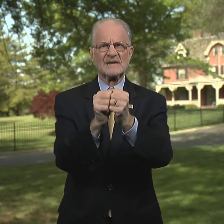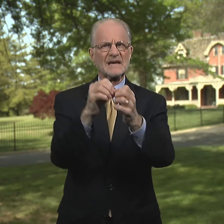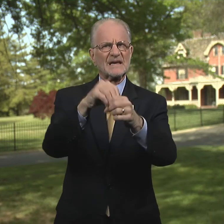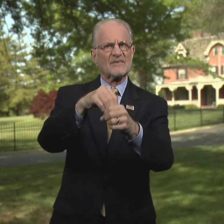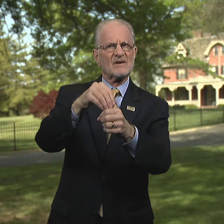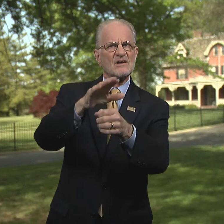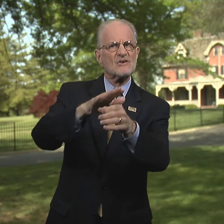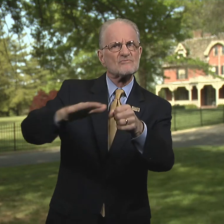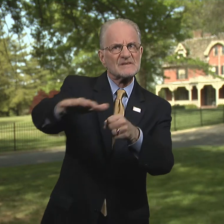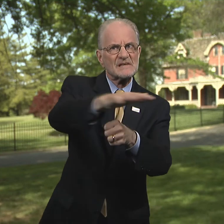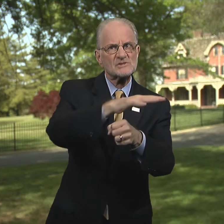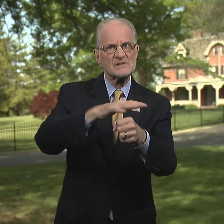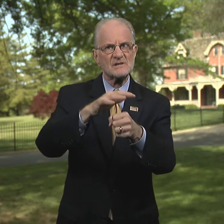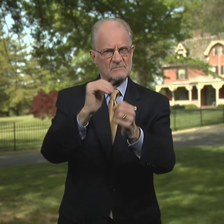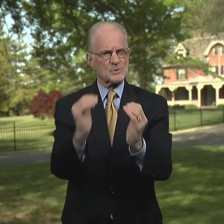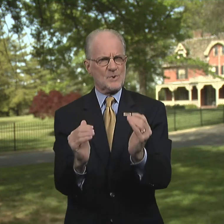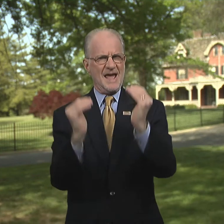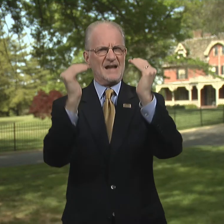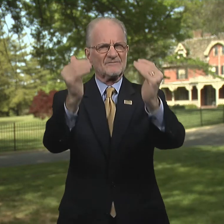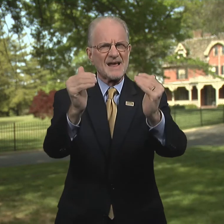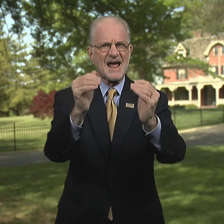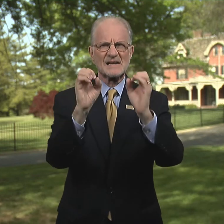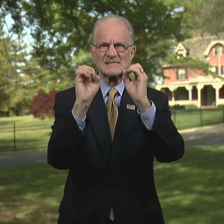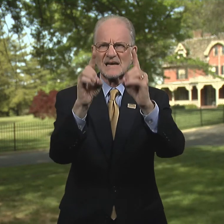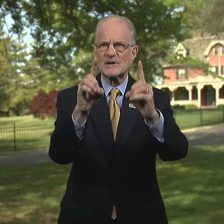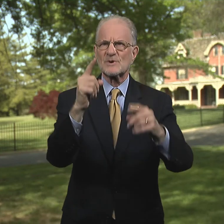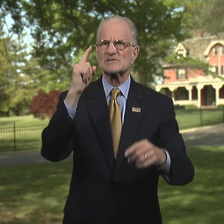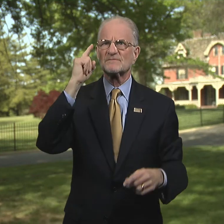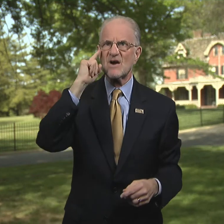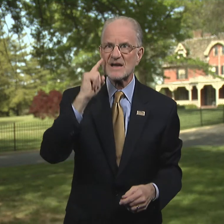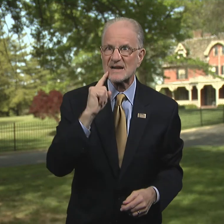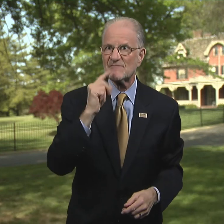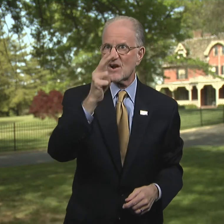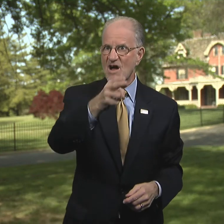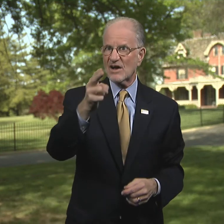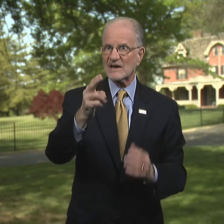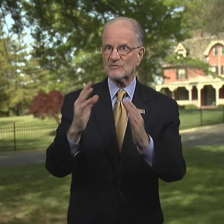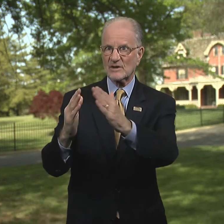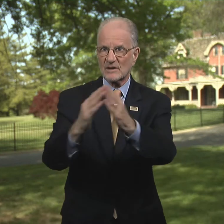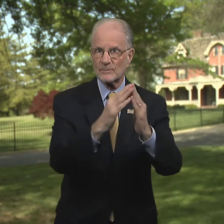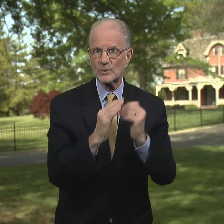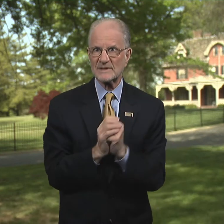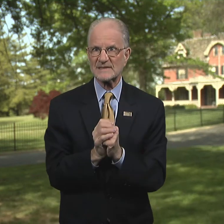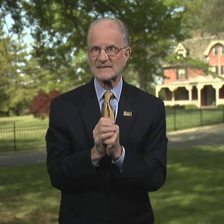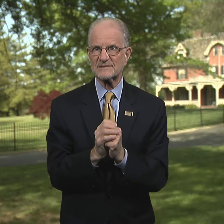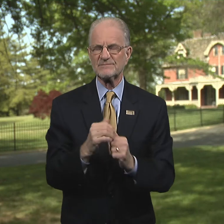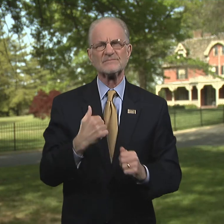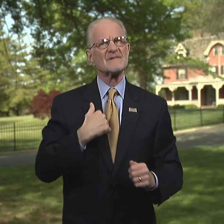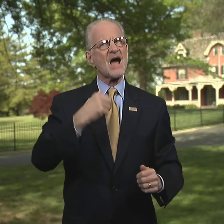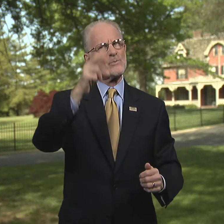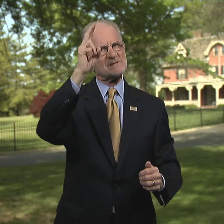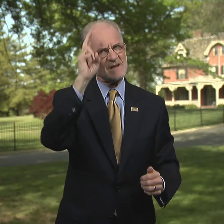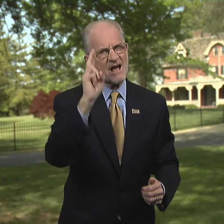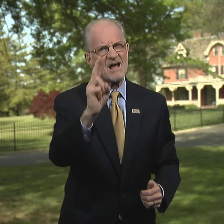and to advance education for the deaf and hard of hearing community.